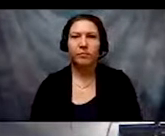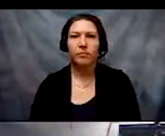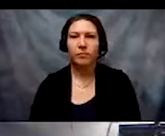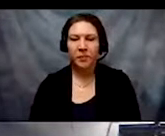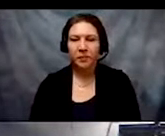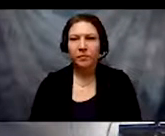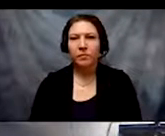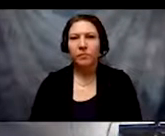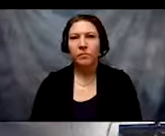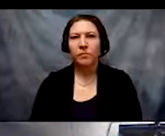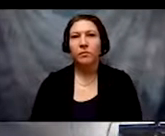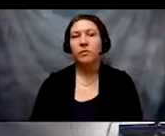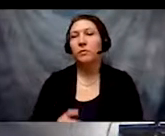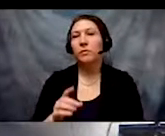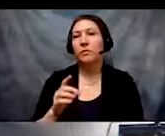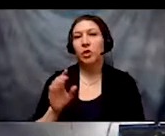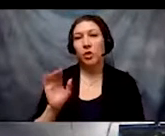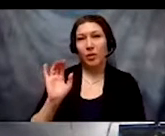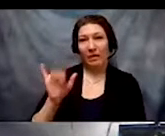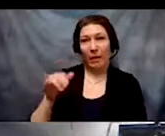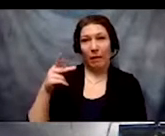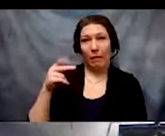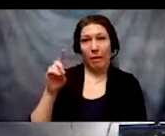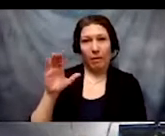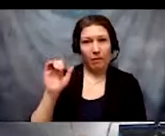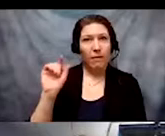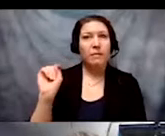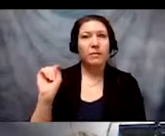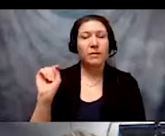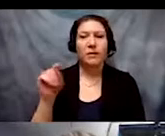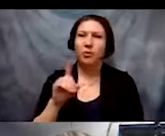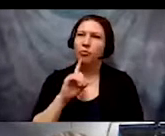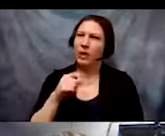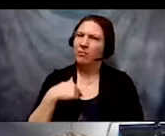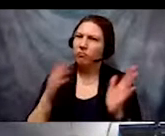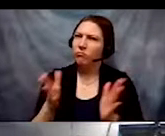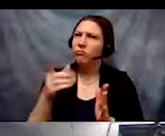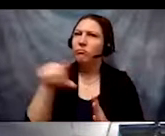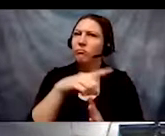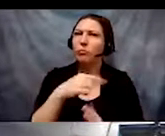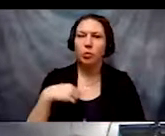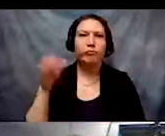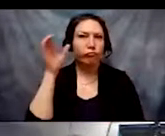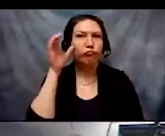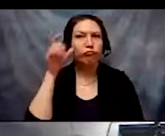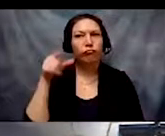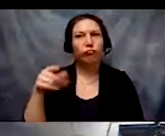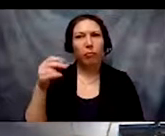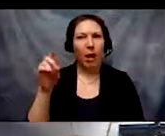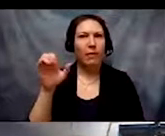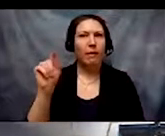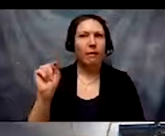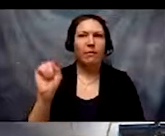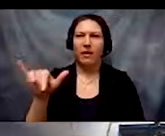In Kendi's podcast, which I really encourage you to hear it in full,